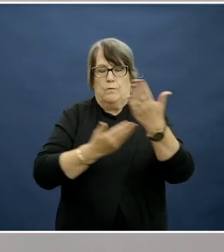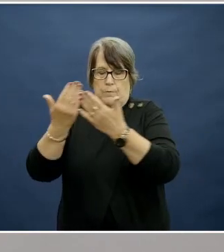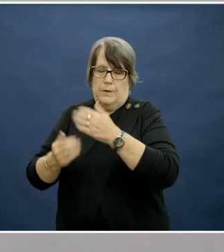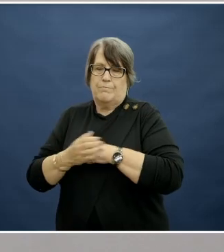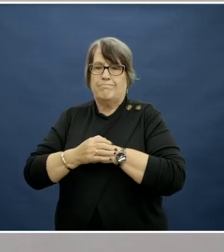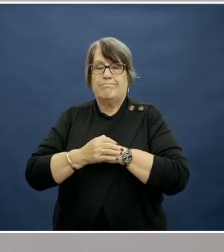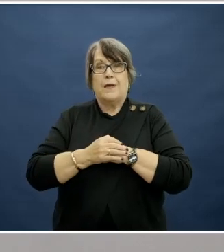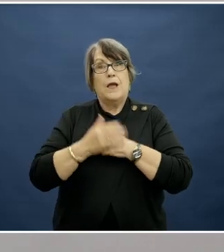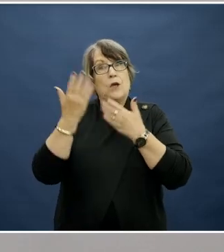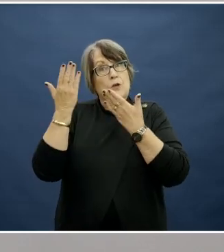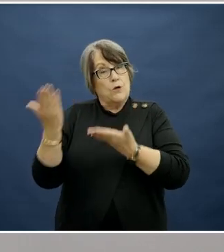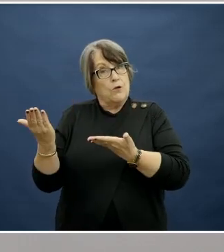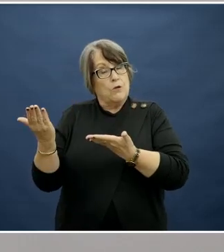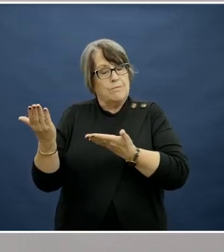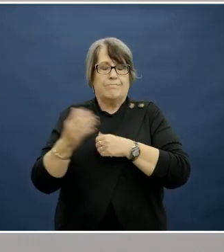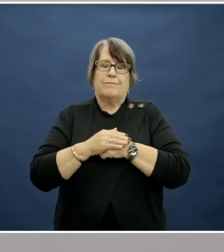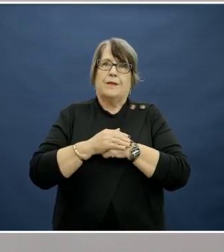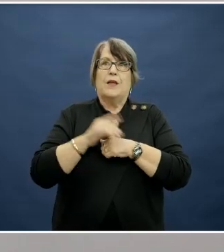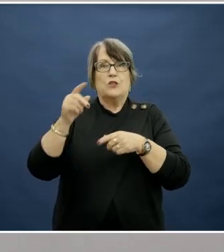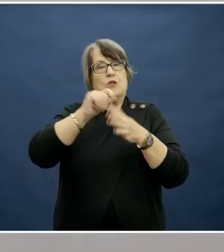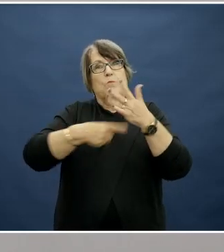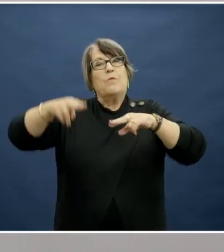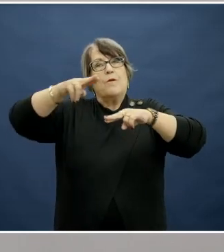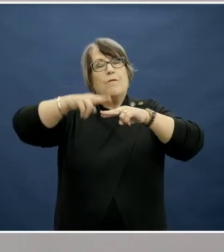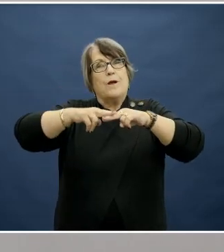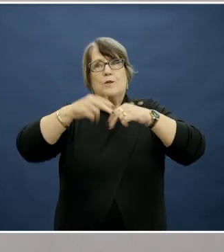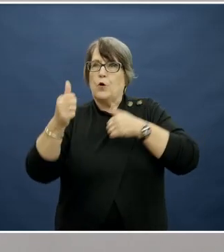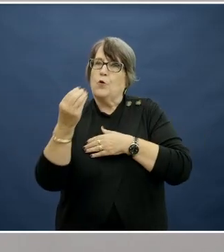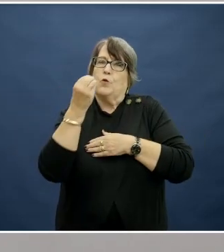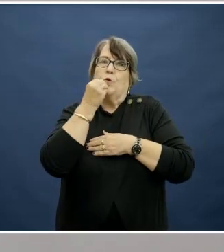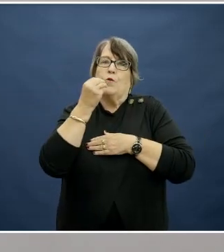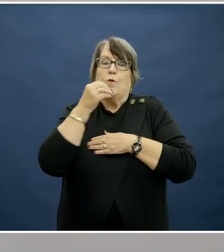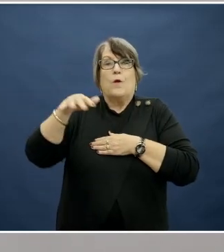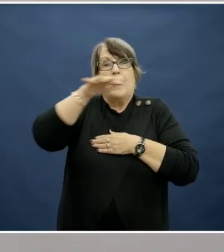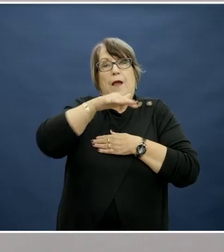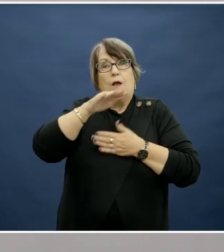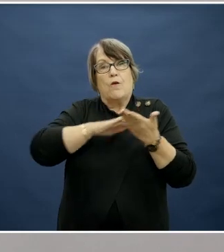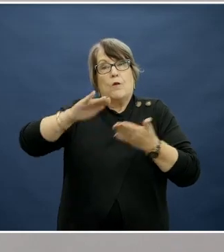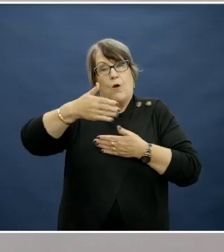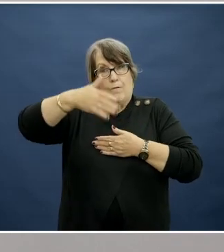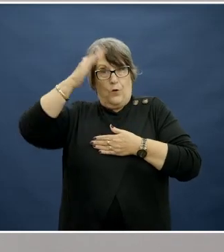Rebecca is Professor of Nutrition and Dietetics in the College of Nursing and Health Sciences